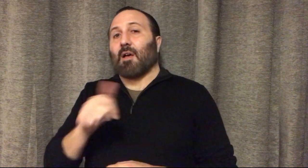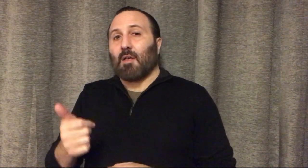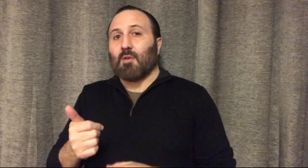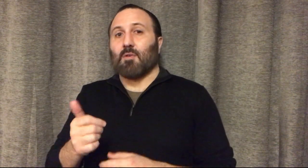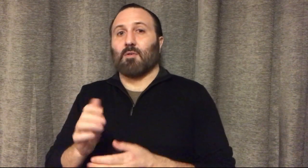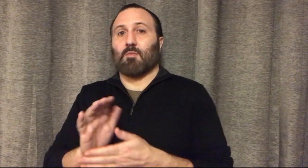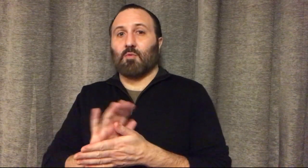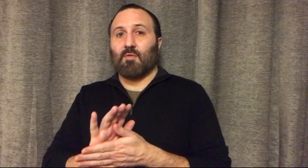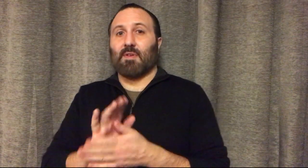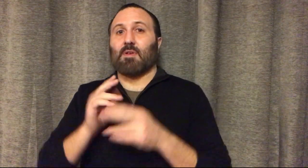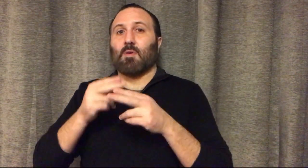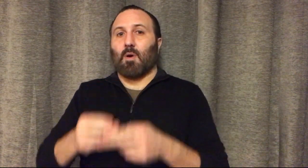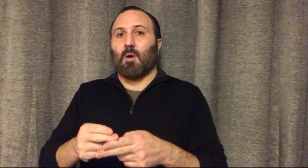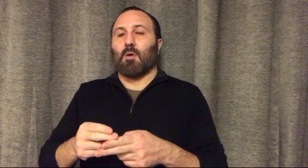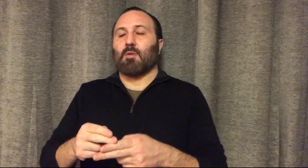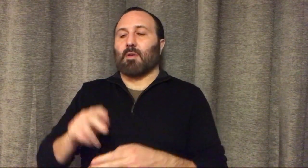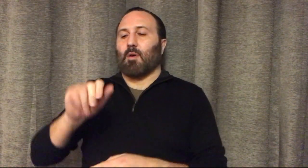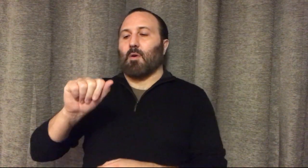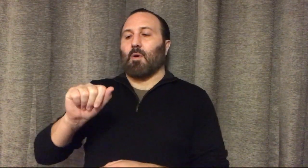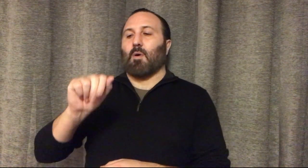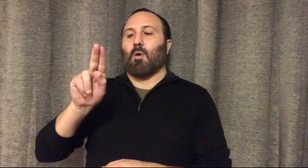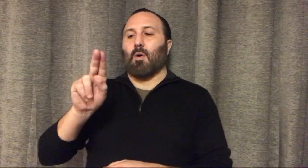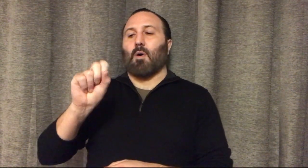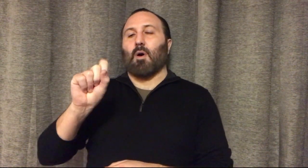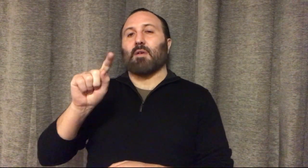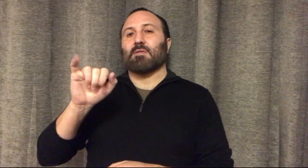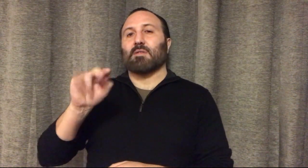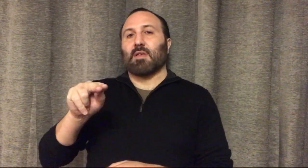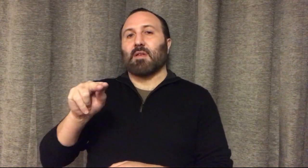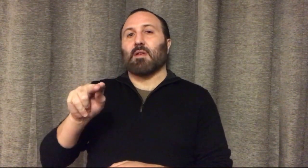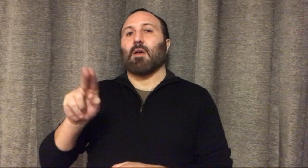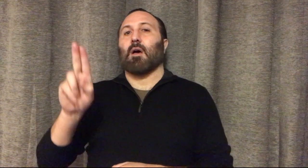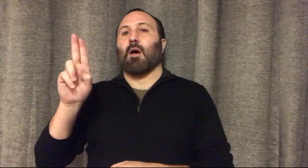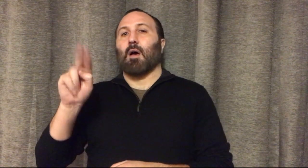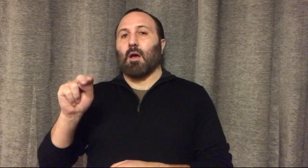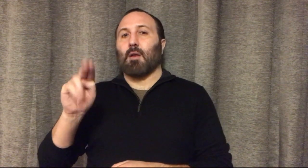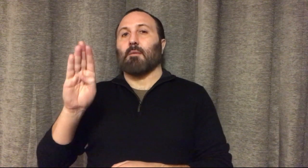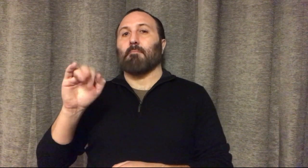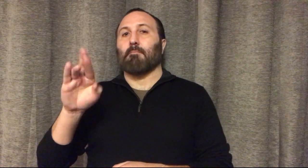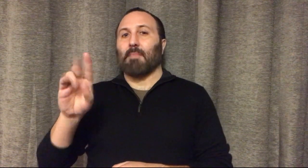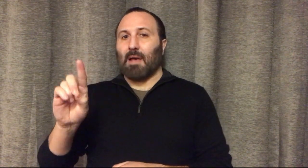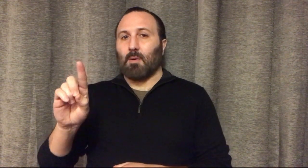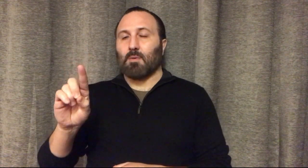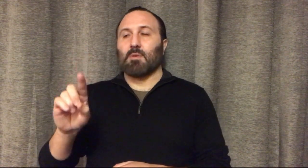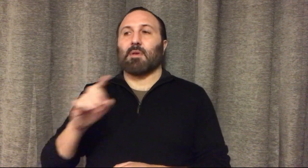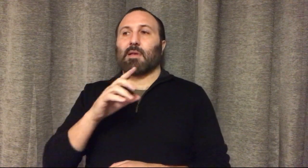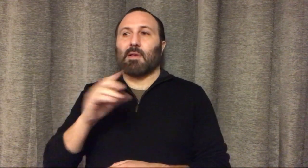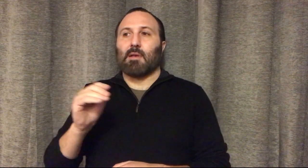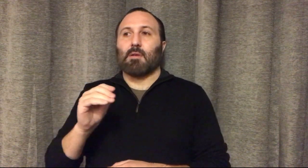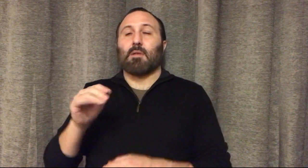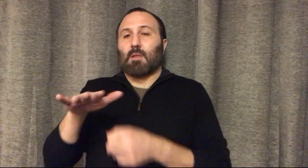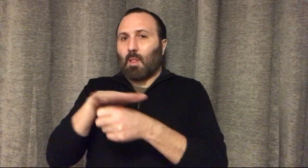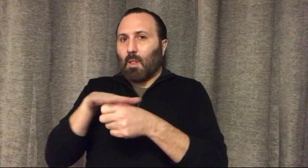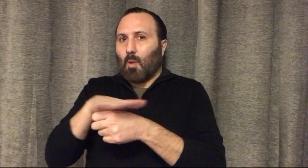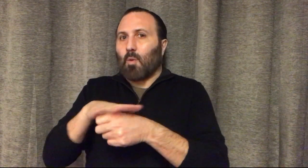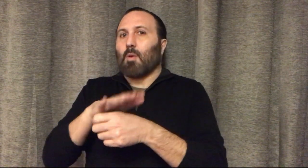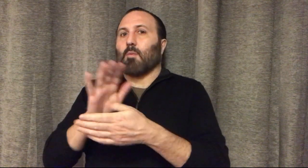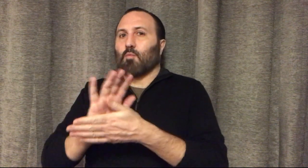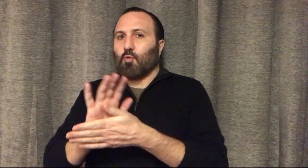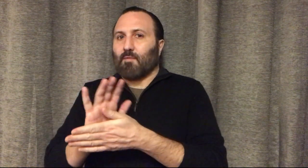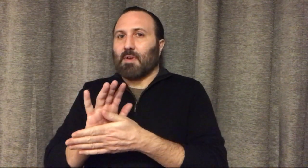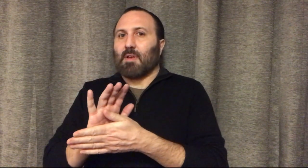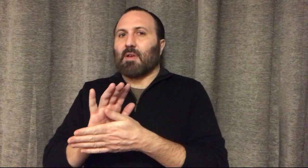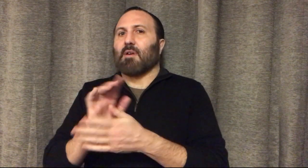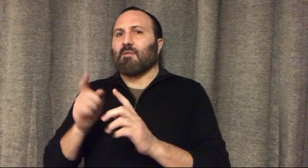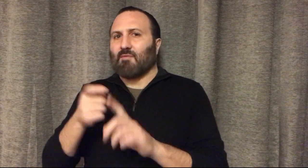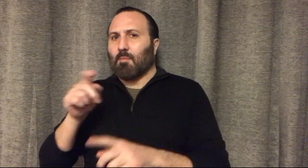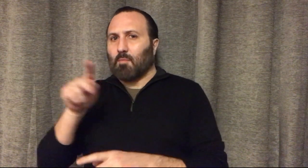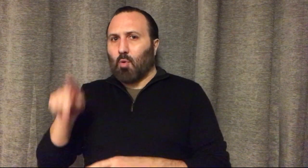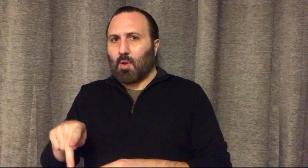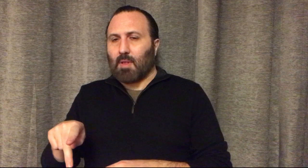Another one is "Austin Unbound." a local made film from Portland, OR.